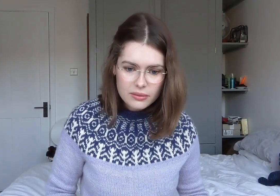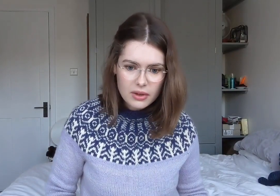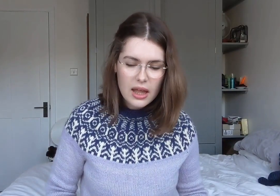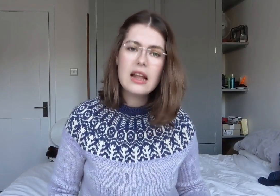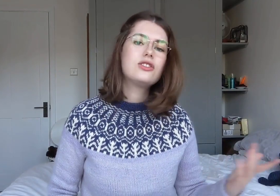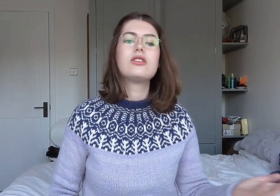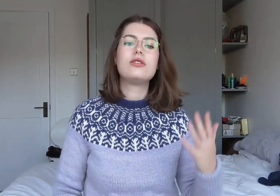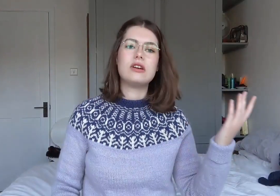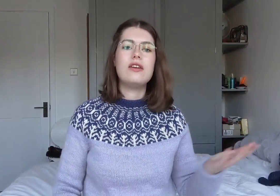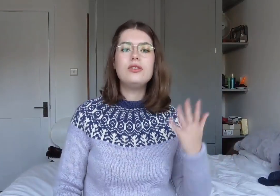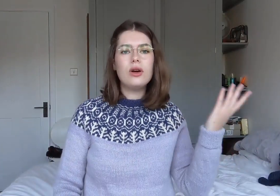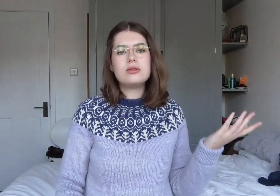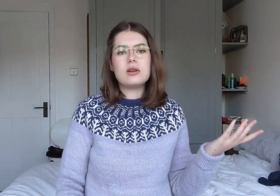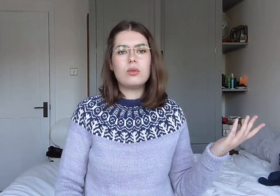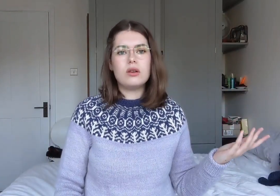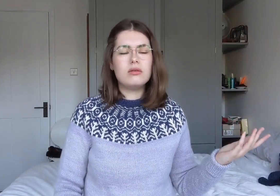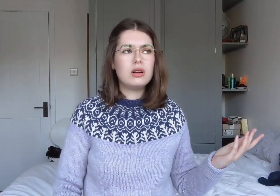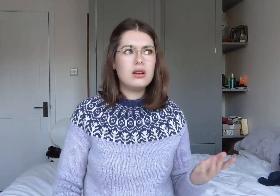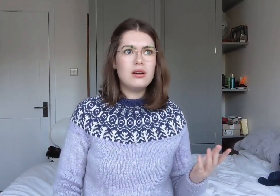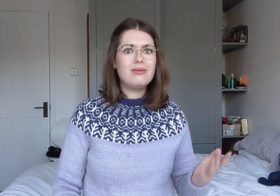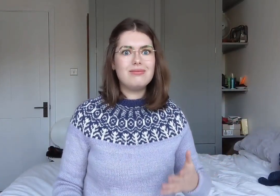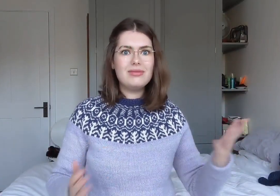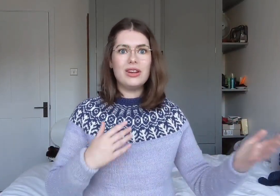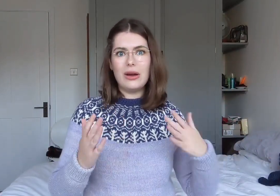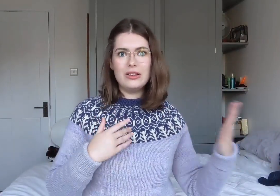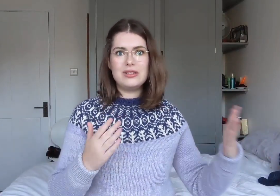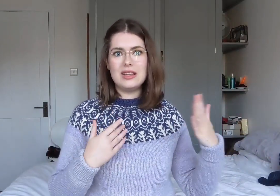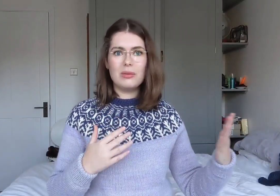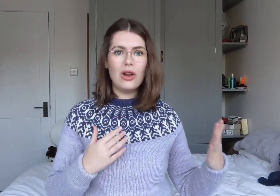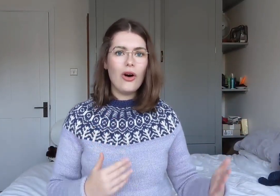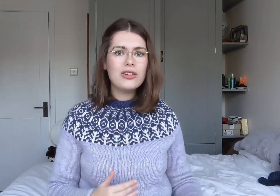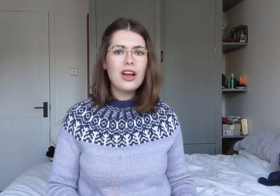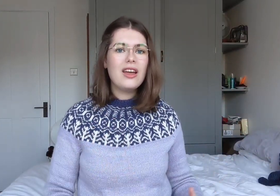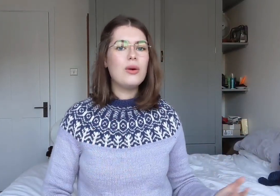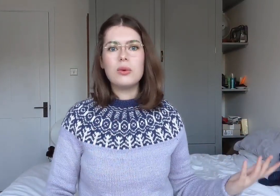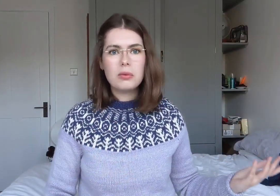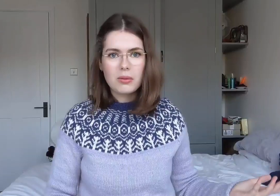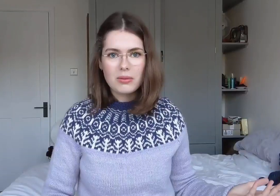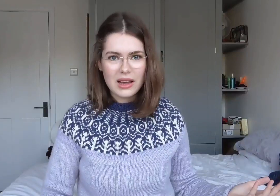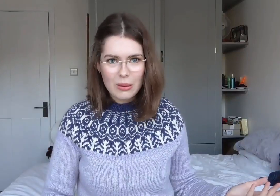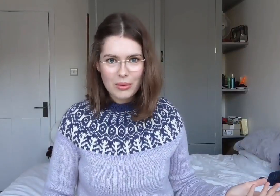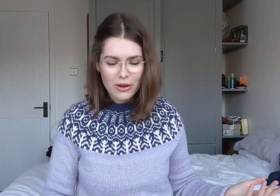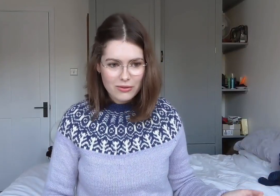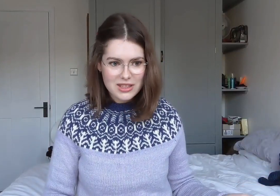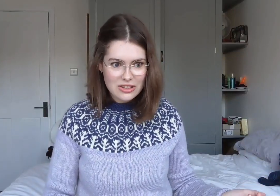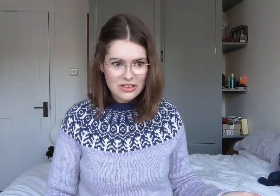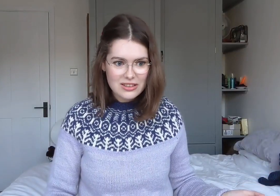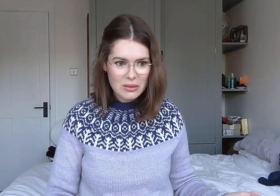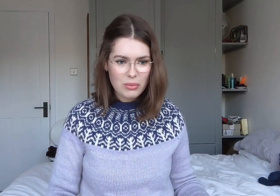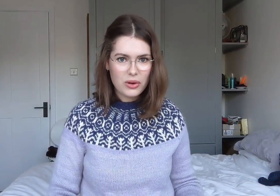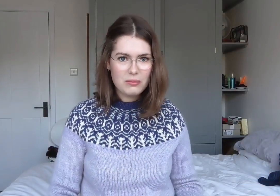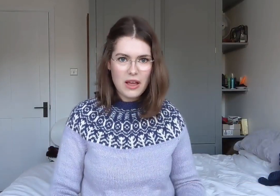If you know someone and you see them a lot, it will probably come up in conversation at some point,